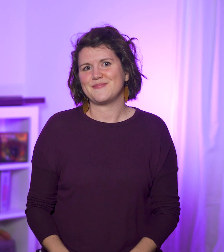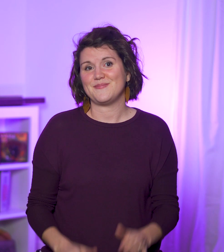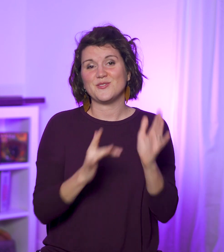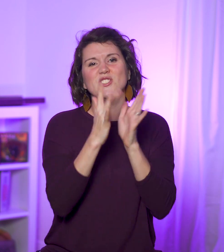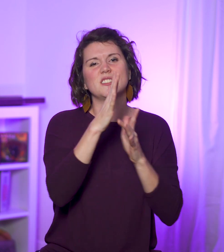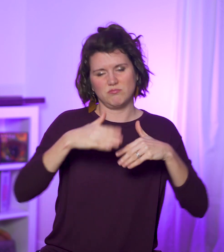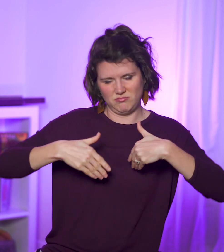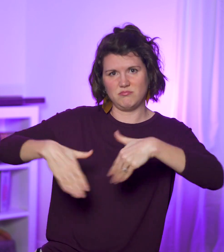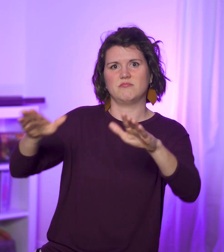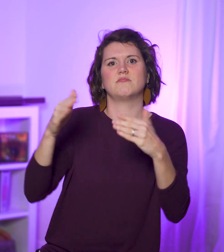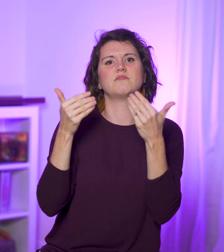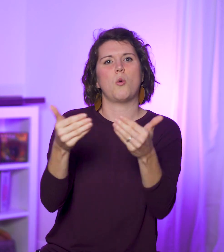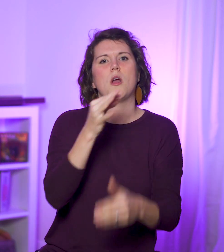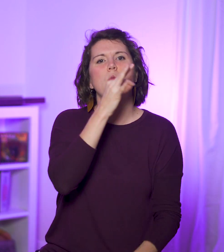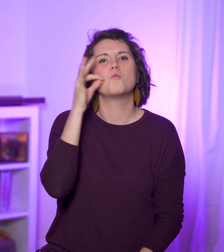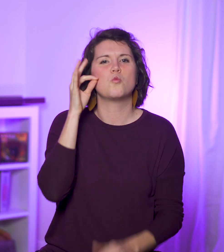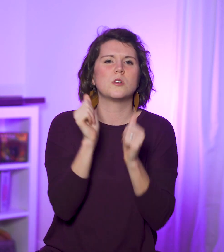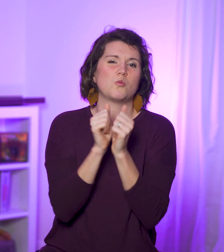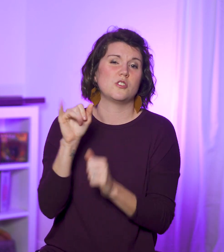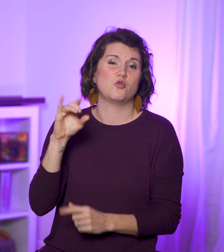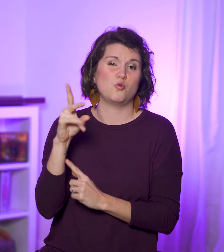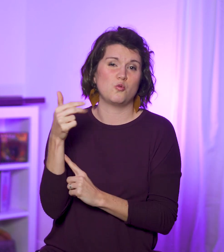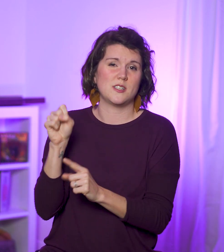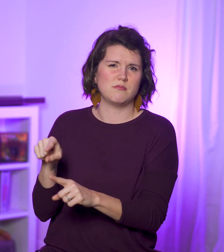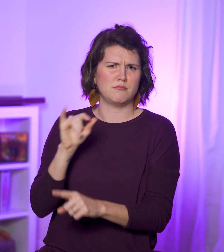Jesus fed Judas communion—